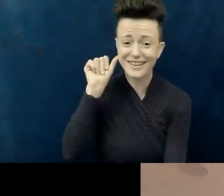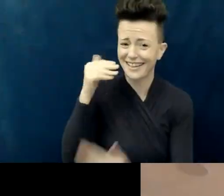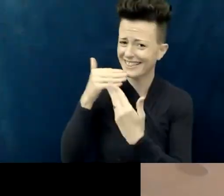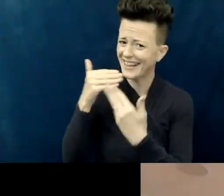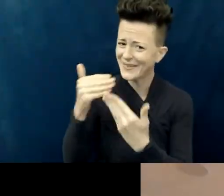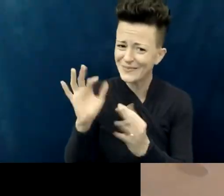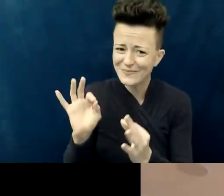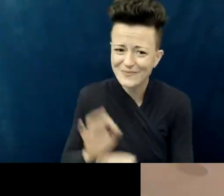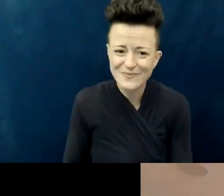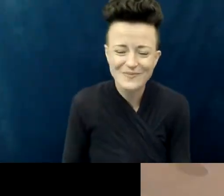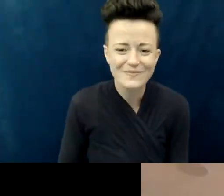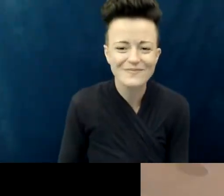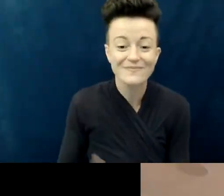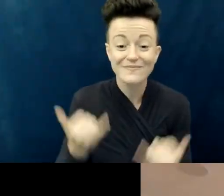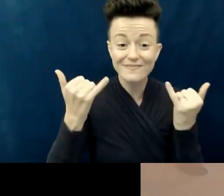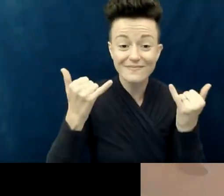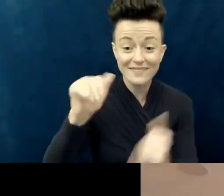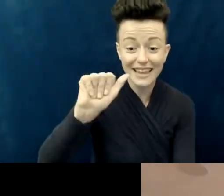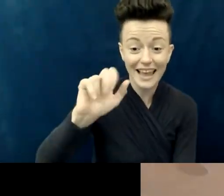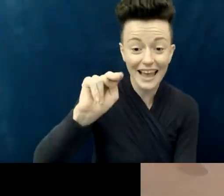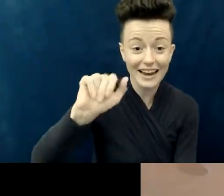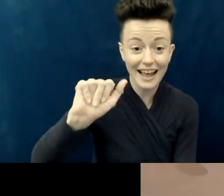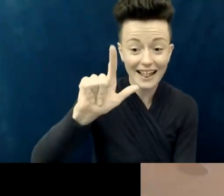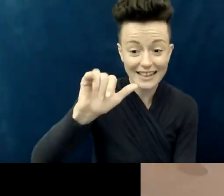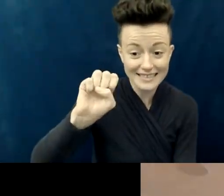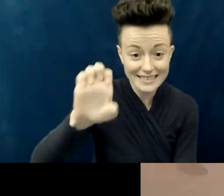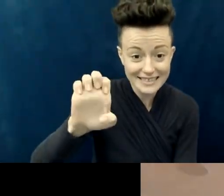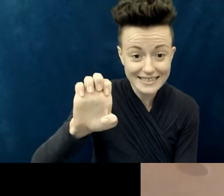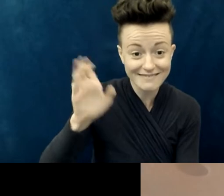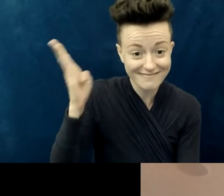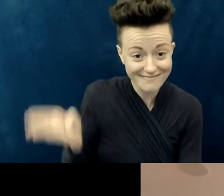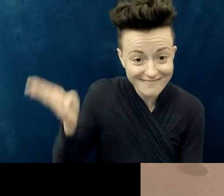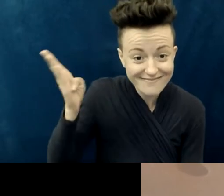Annalise Radcliffe is the coordinator for Next Generation Engagement for the Reformed Church